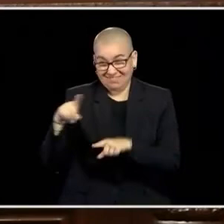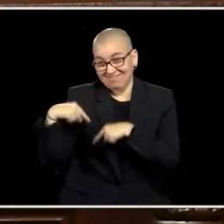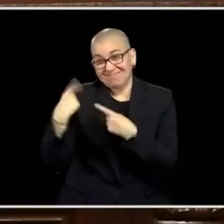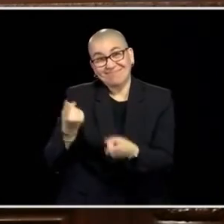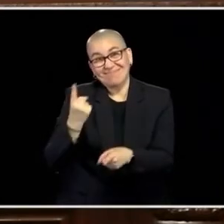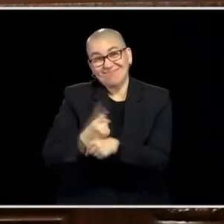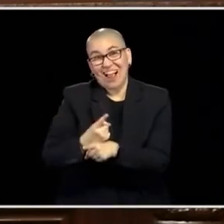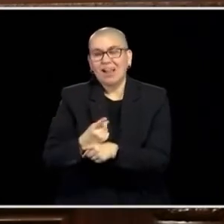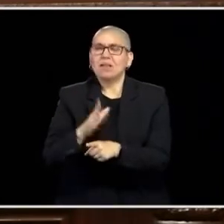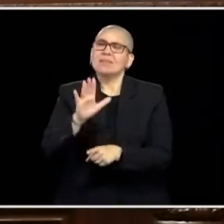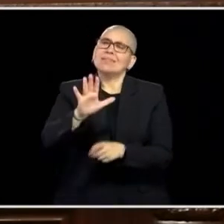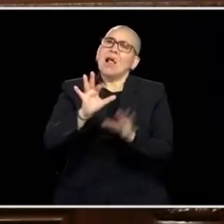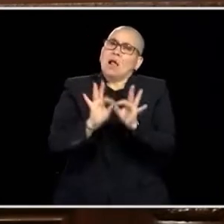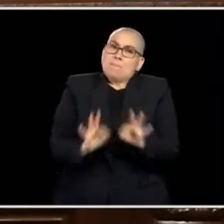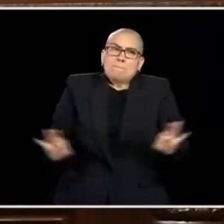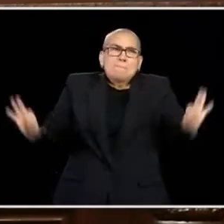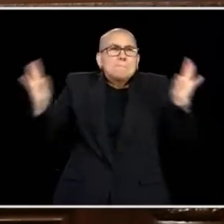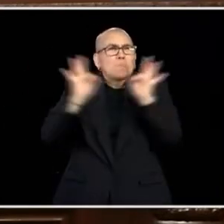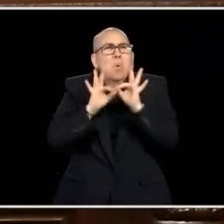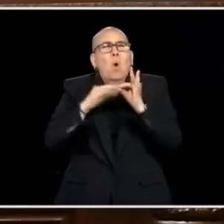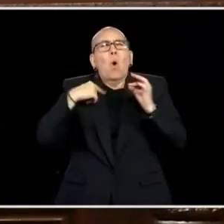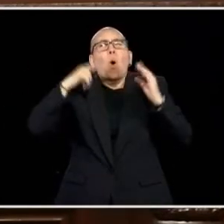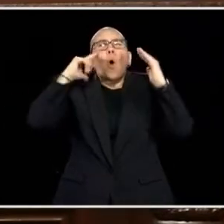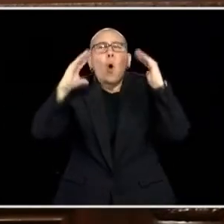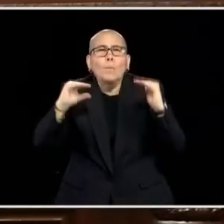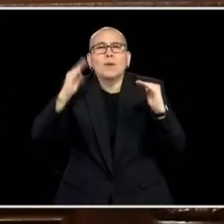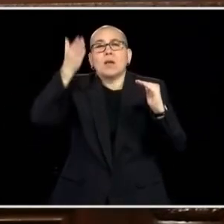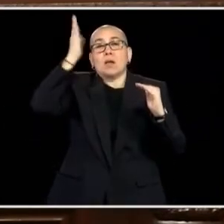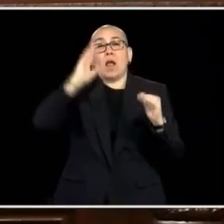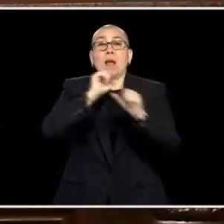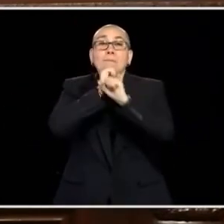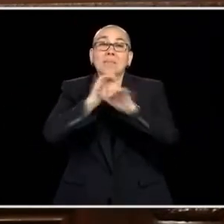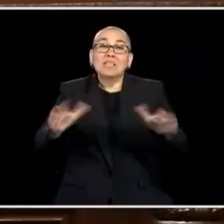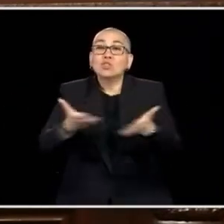THE YEARS BUT IT MATTERS. IT MATTERS AND I FEEL HOPEFUL. SO MAY GOD BLESS EACH OF YOU